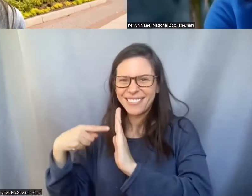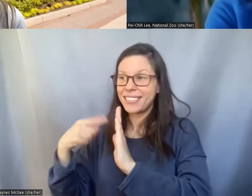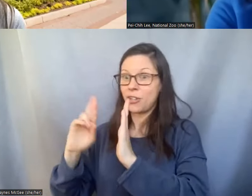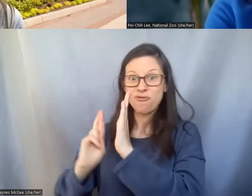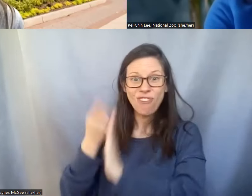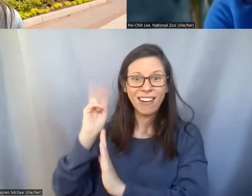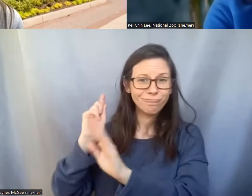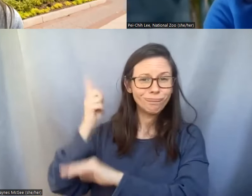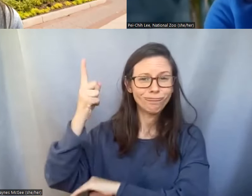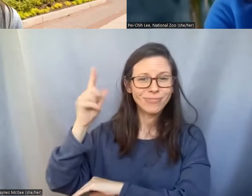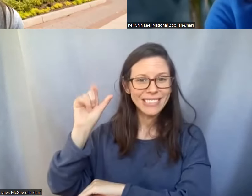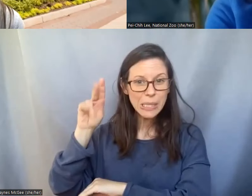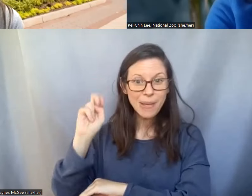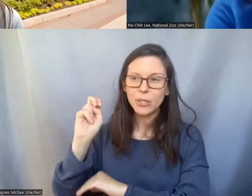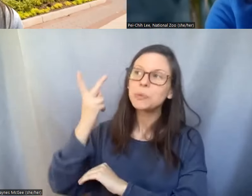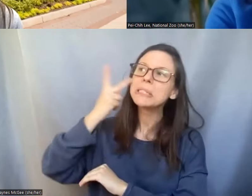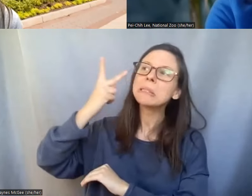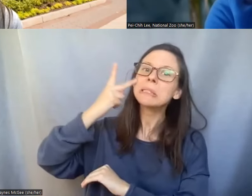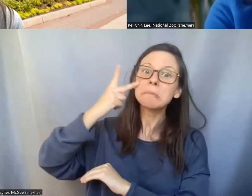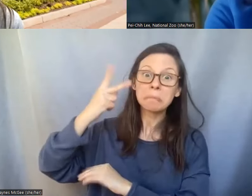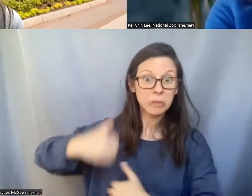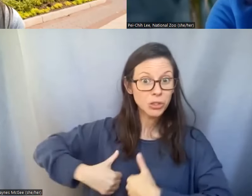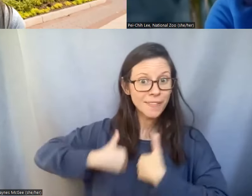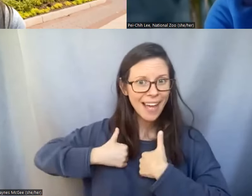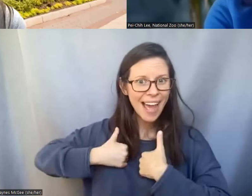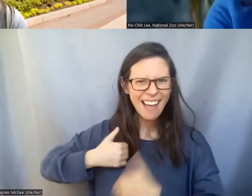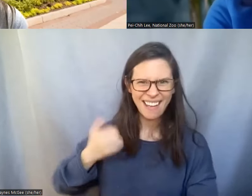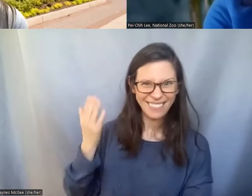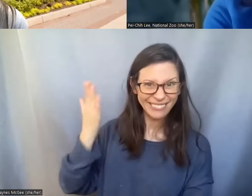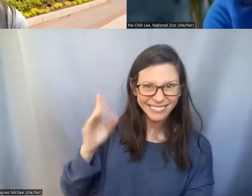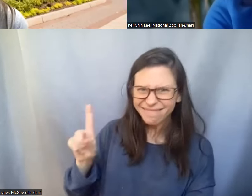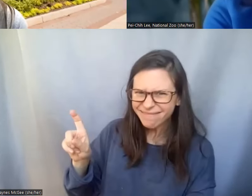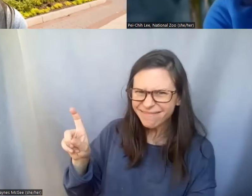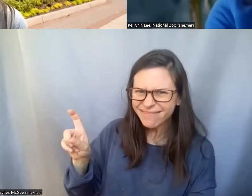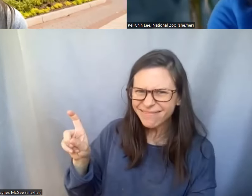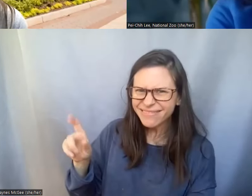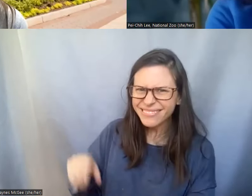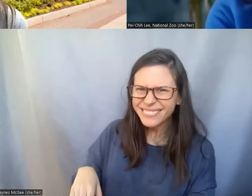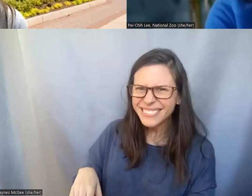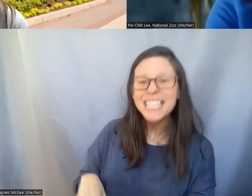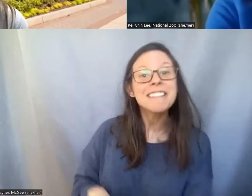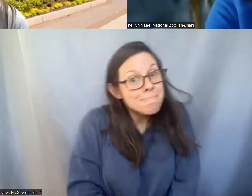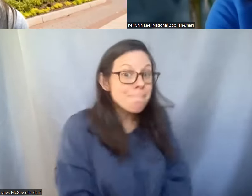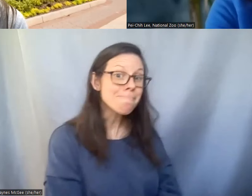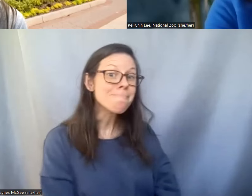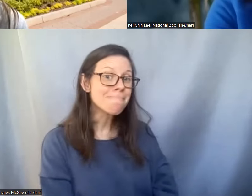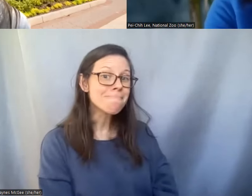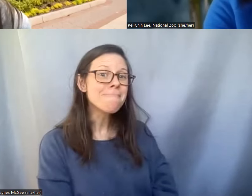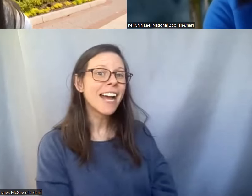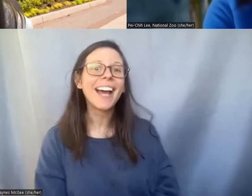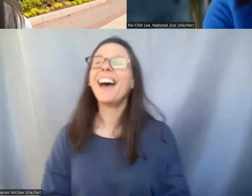Just to see how they survive and look up there. >>Pei-Chih: that that's the idea. >>Shellie: That is so cool I think we'll